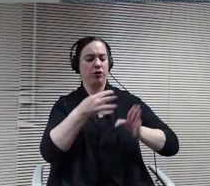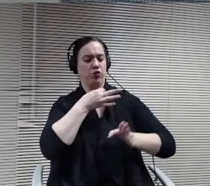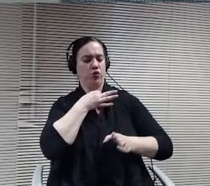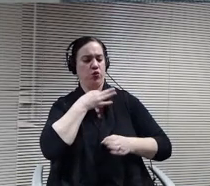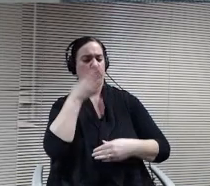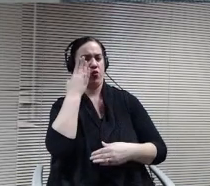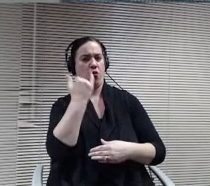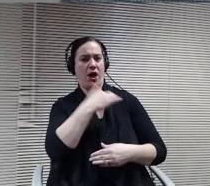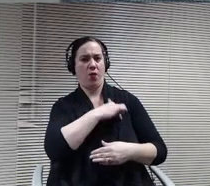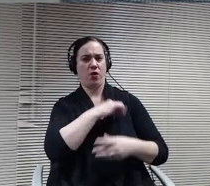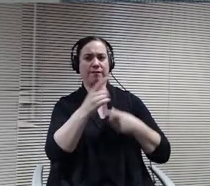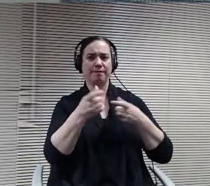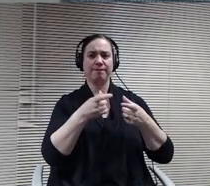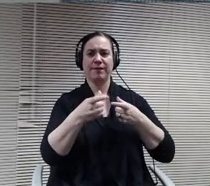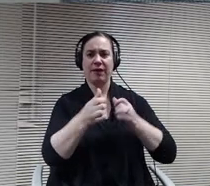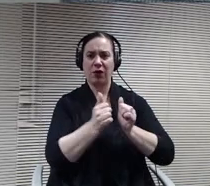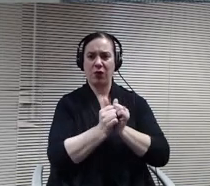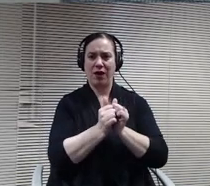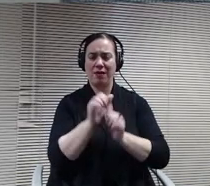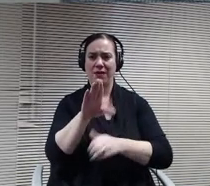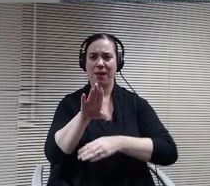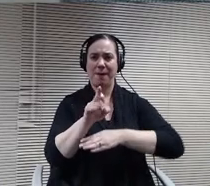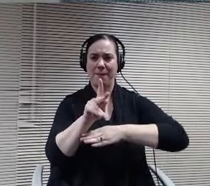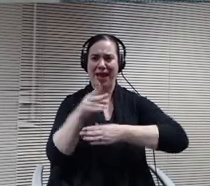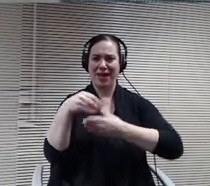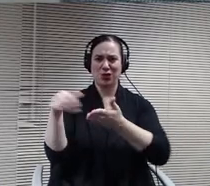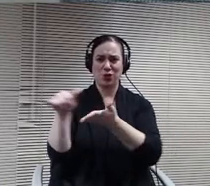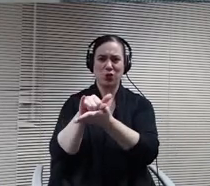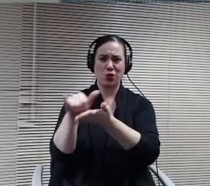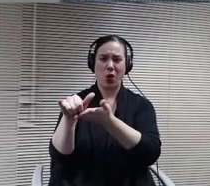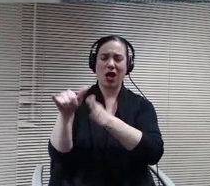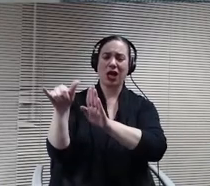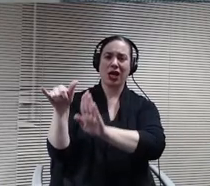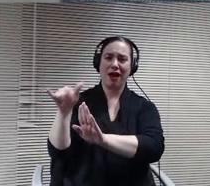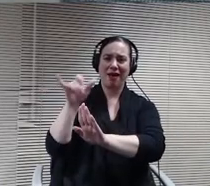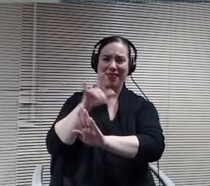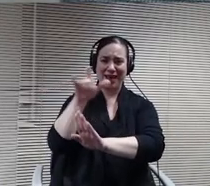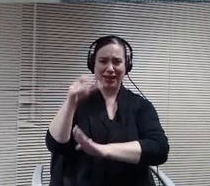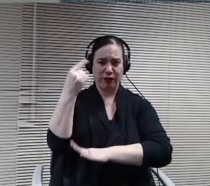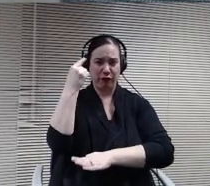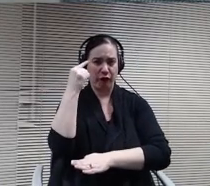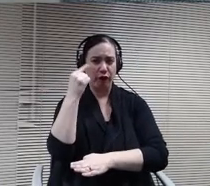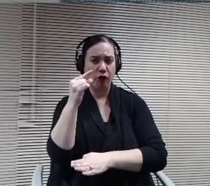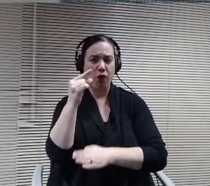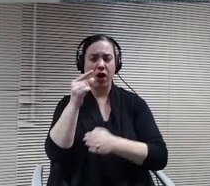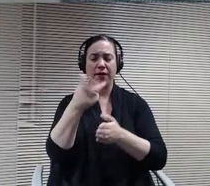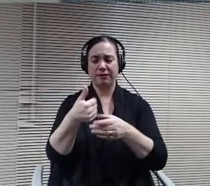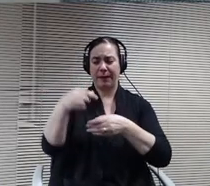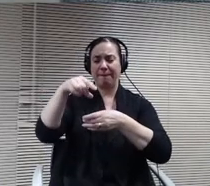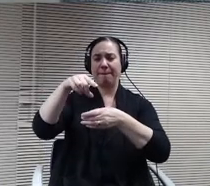with the banks in NYC, those are needed to deposit bond proceeds and handle other business.